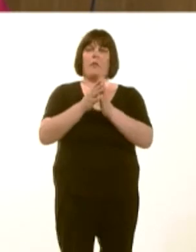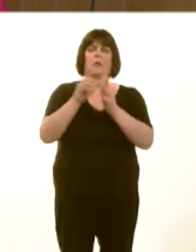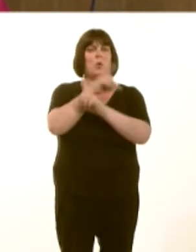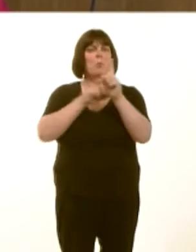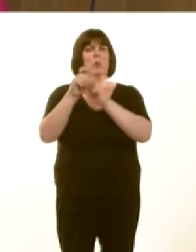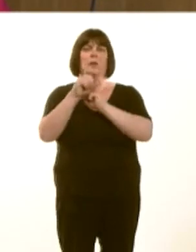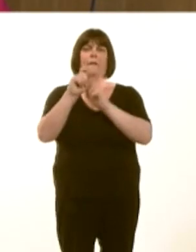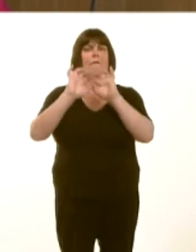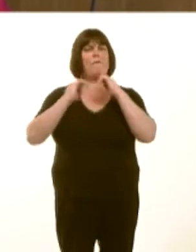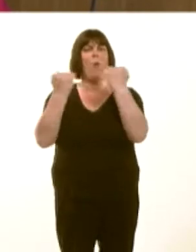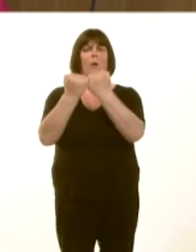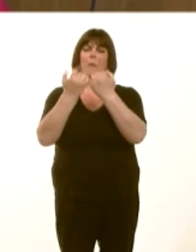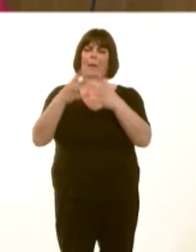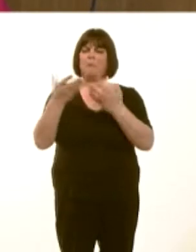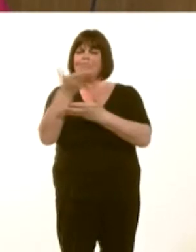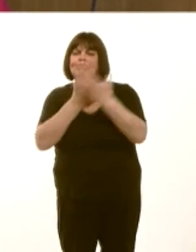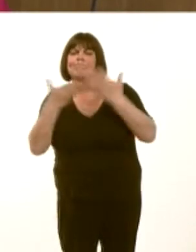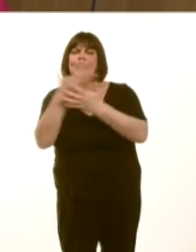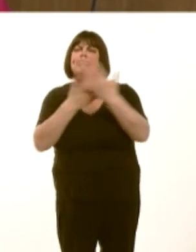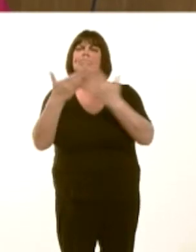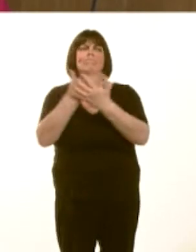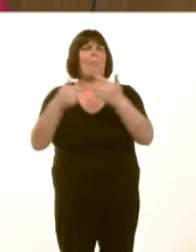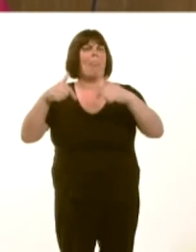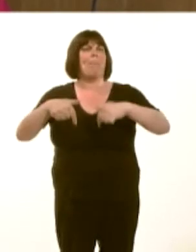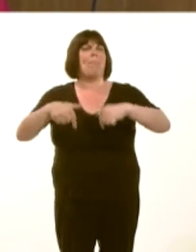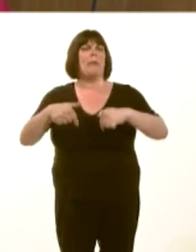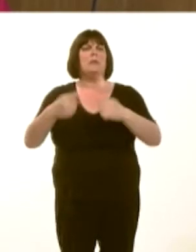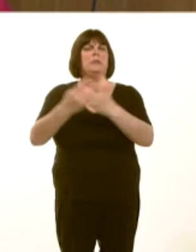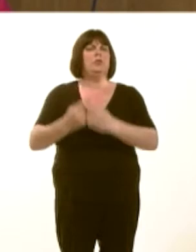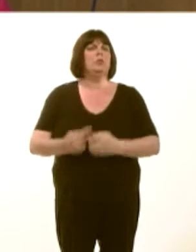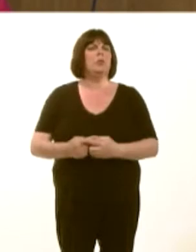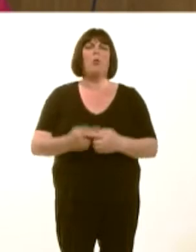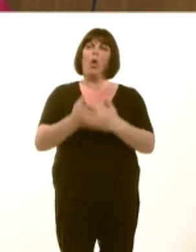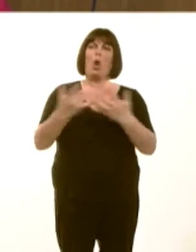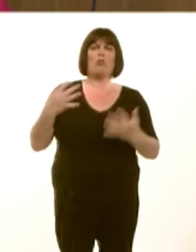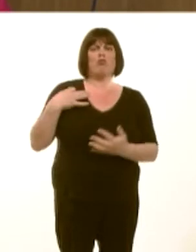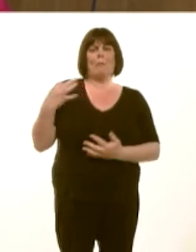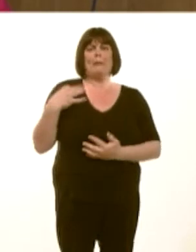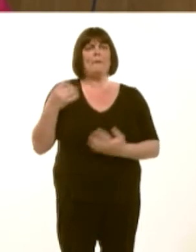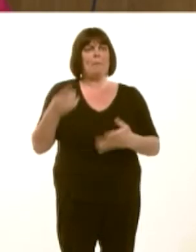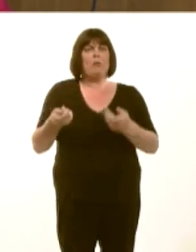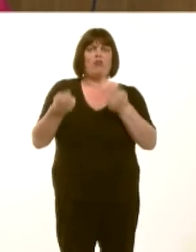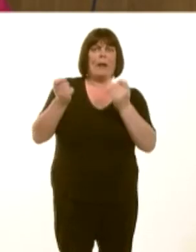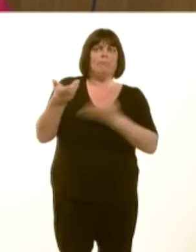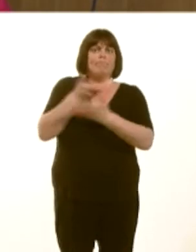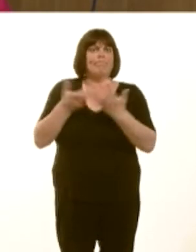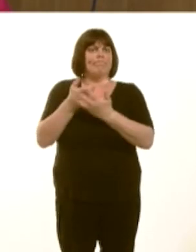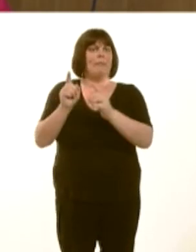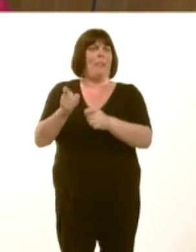Itís something that has been raised by a number of representatives there, and it is something that I have great sympathy for.